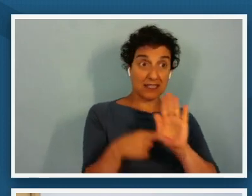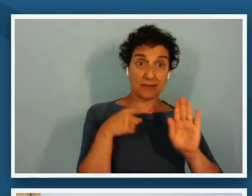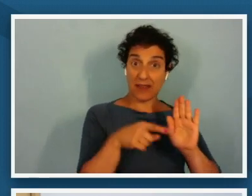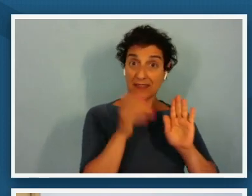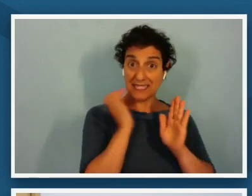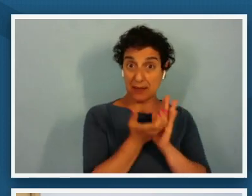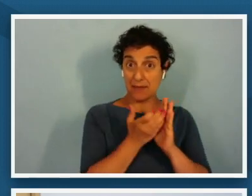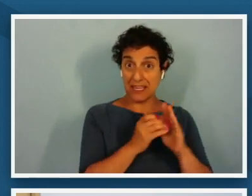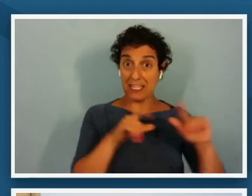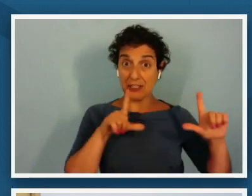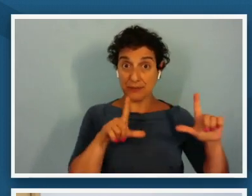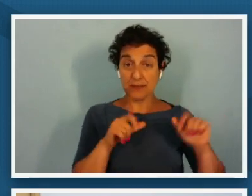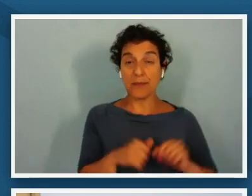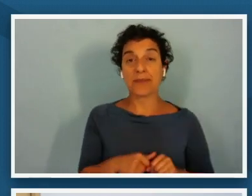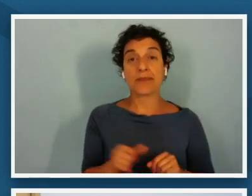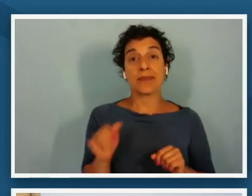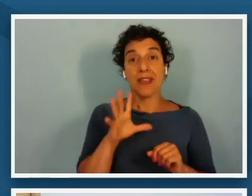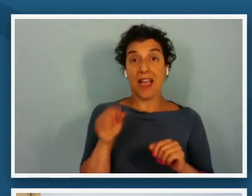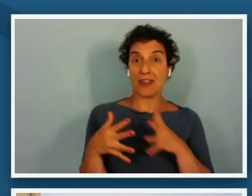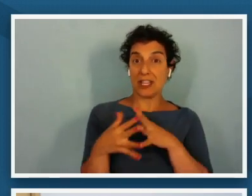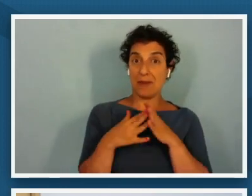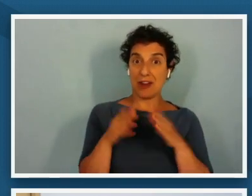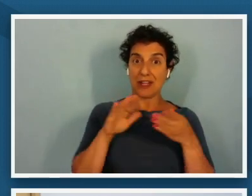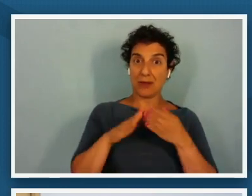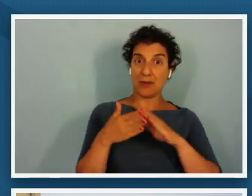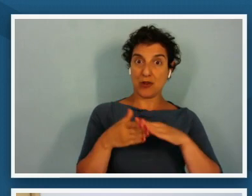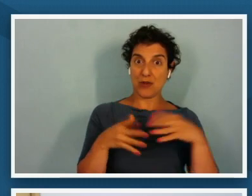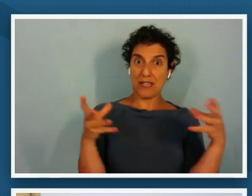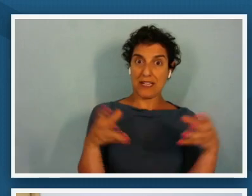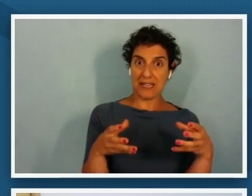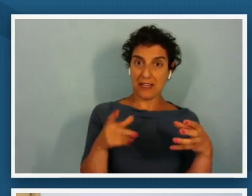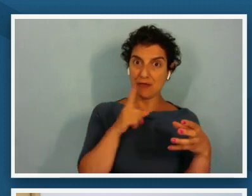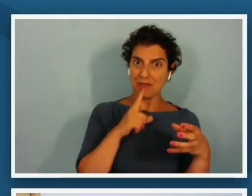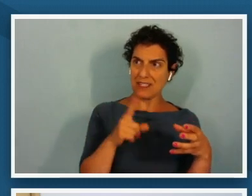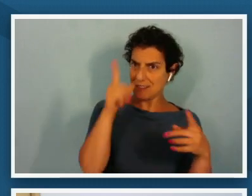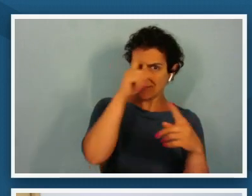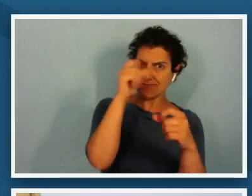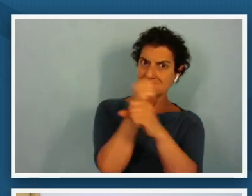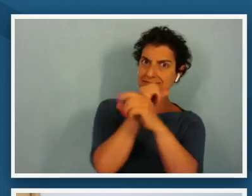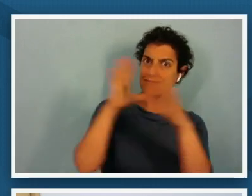african-american community really began